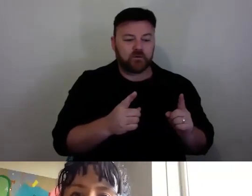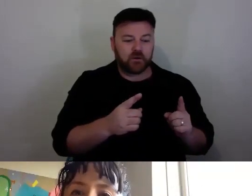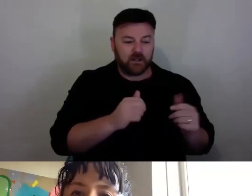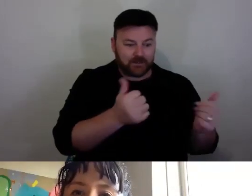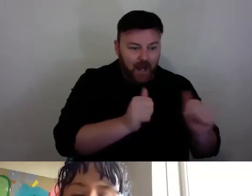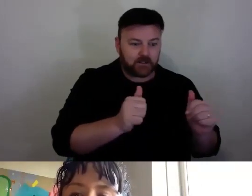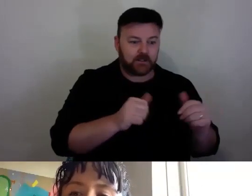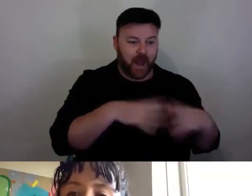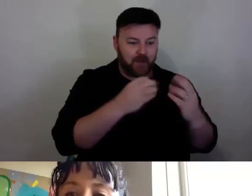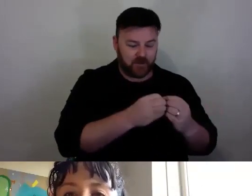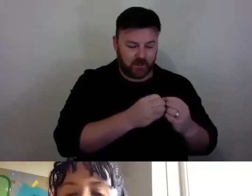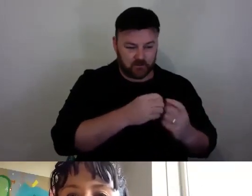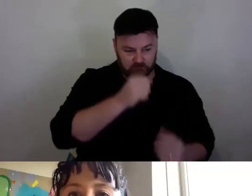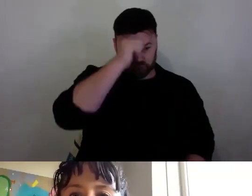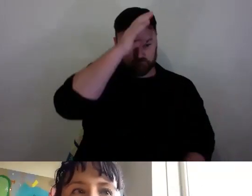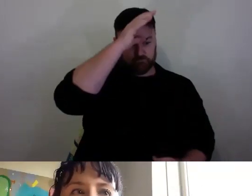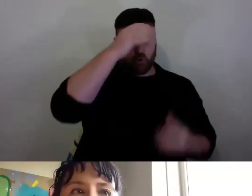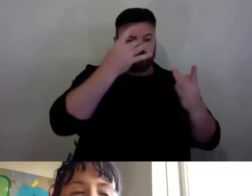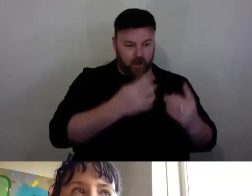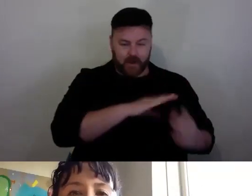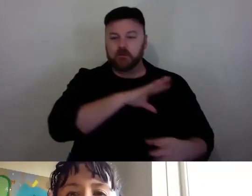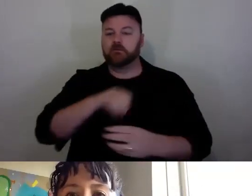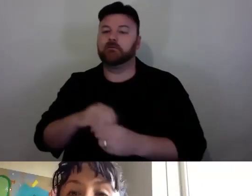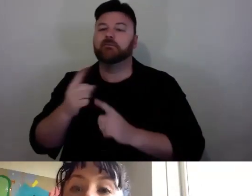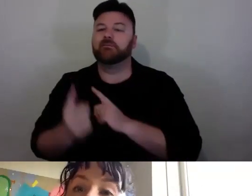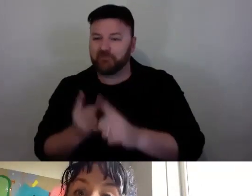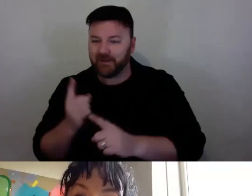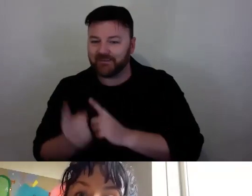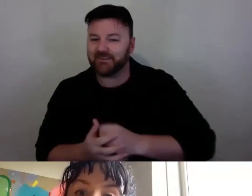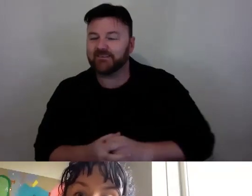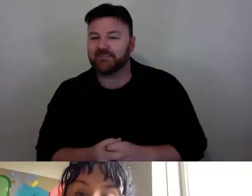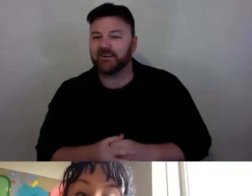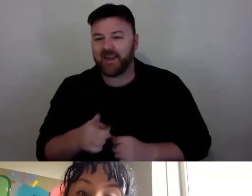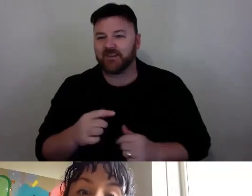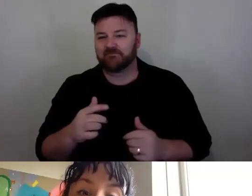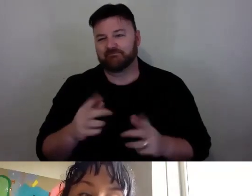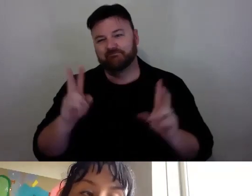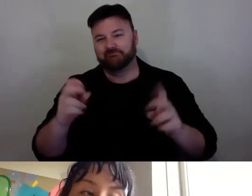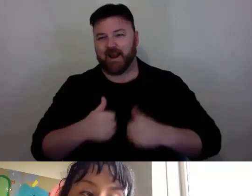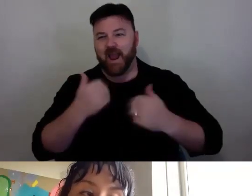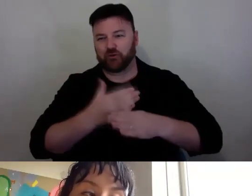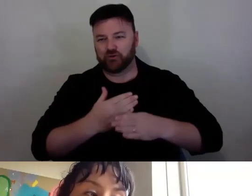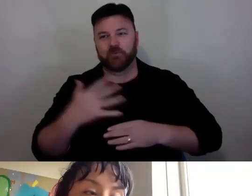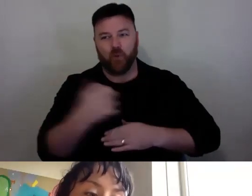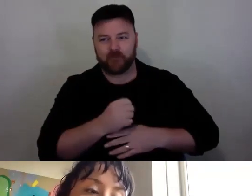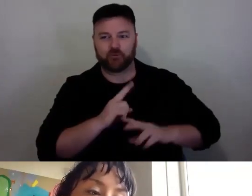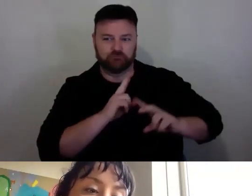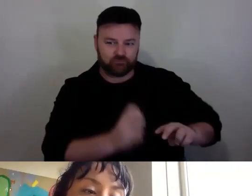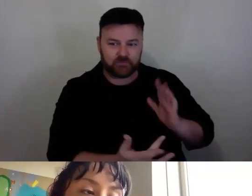Have the familiarity. That kind of fundamental of, it is our job to do the work. You have to have that commitment. LARA THOMS: